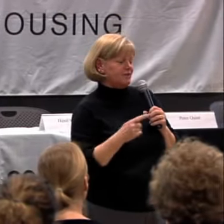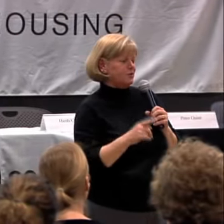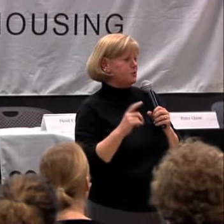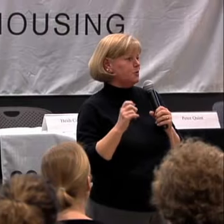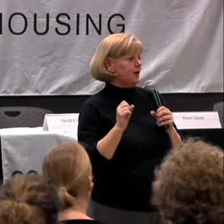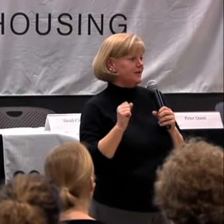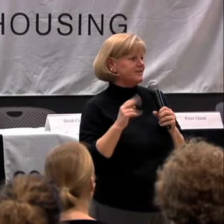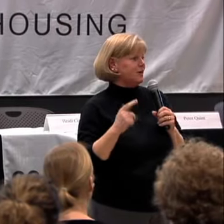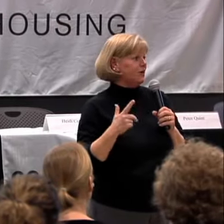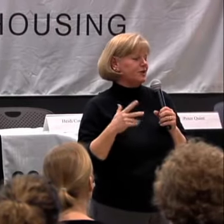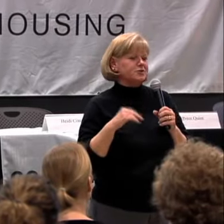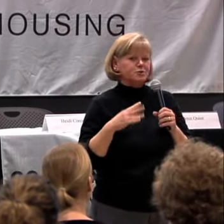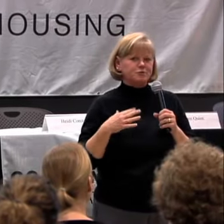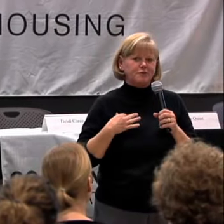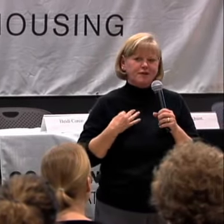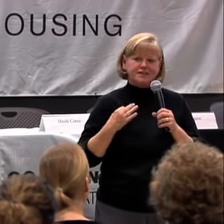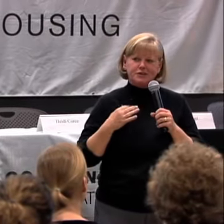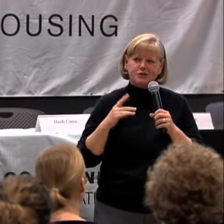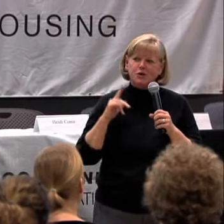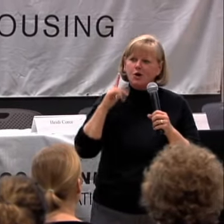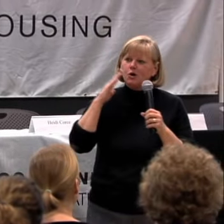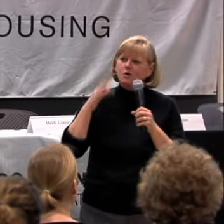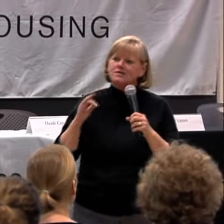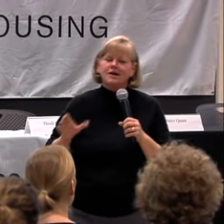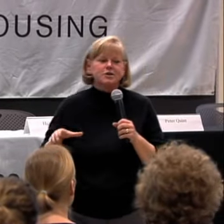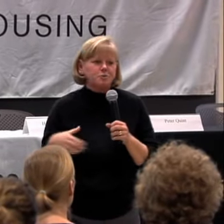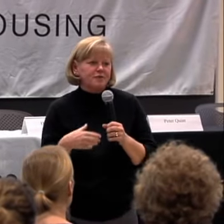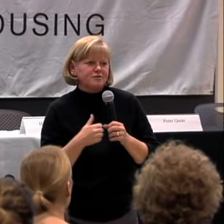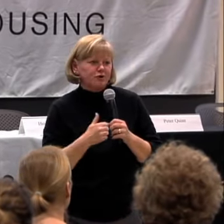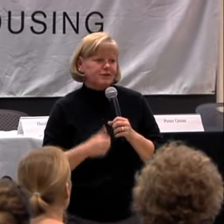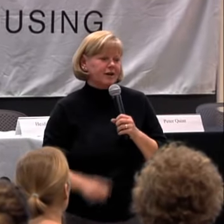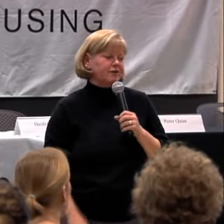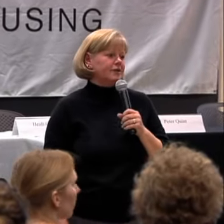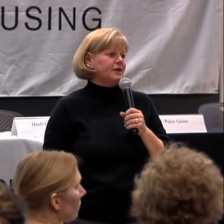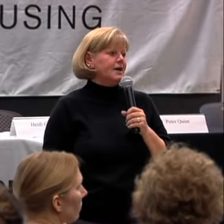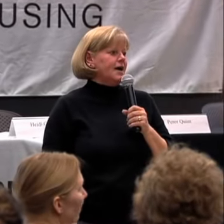I WANT TO MAKE A REAL BRIEF INTRODUCTION. I WANT TO MAKE SURE YOU SEE THE FILM